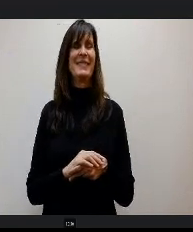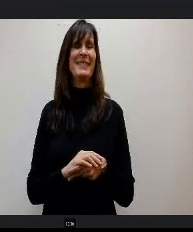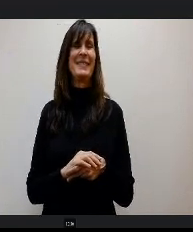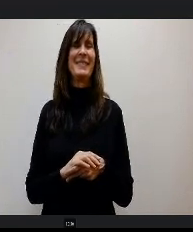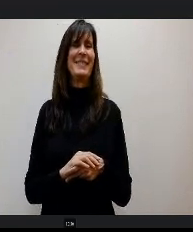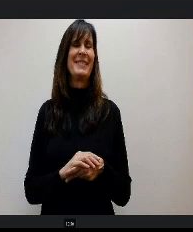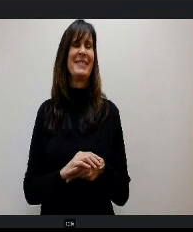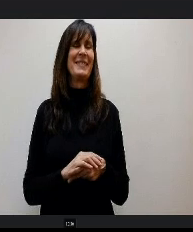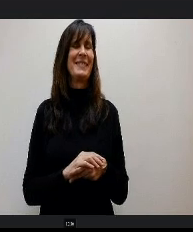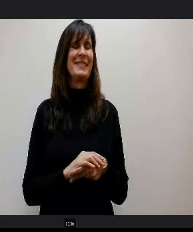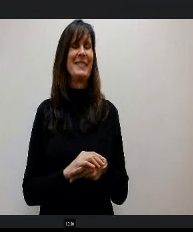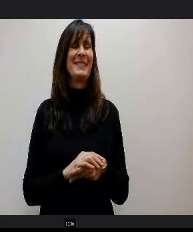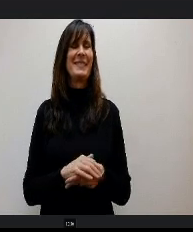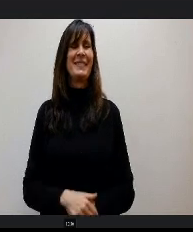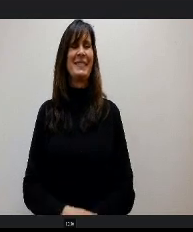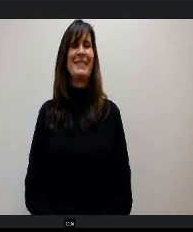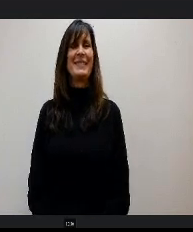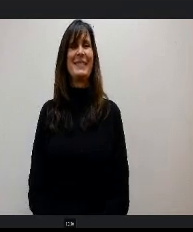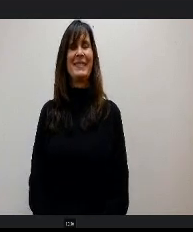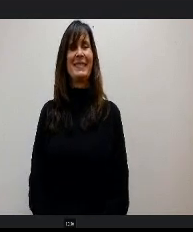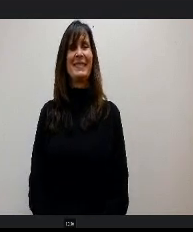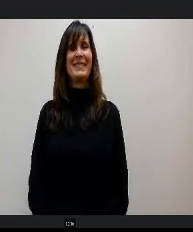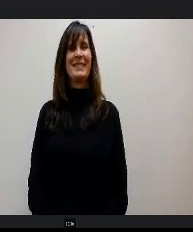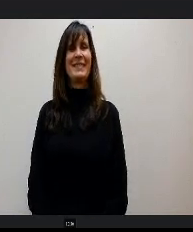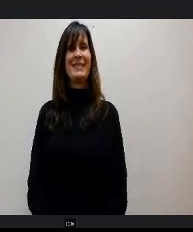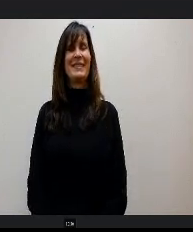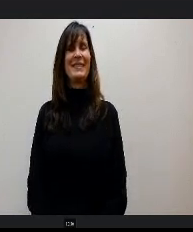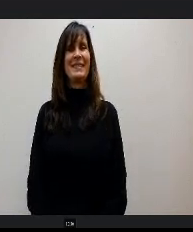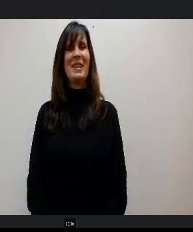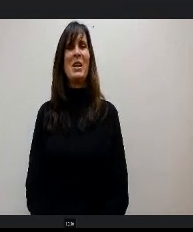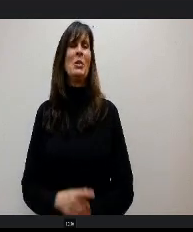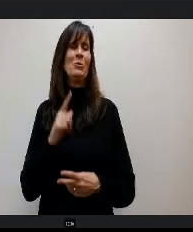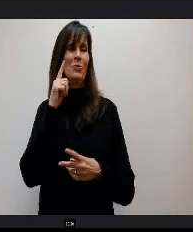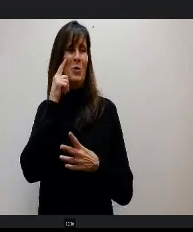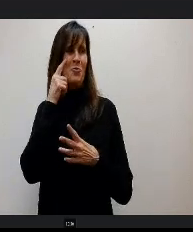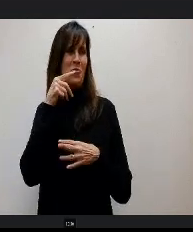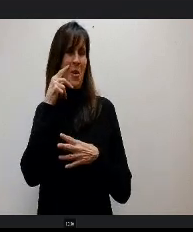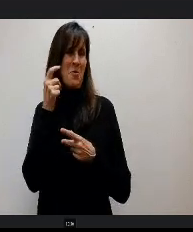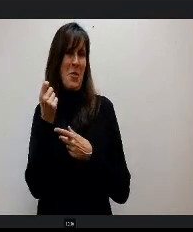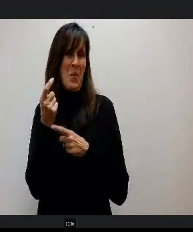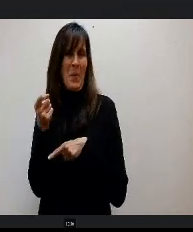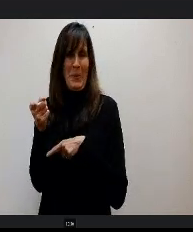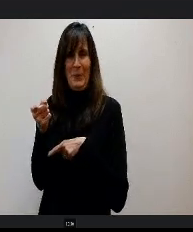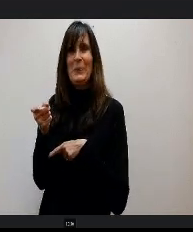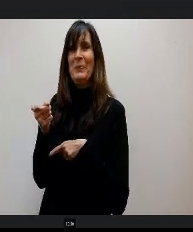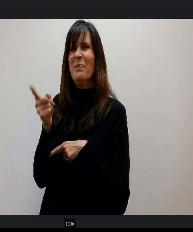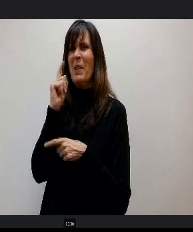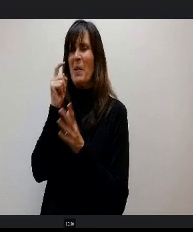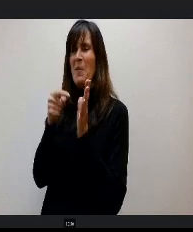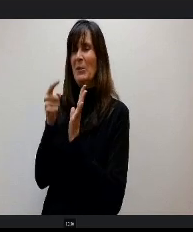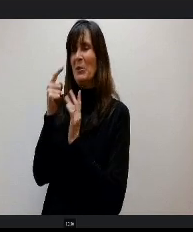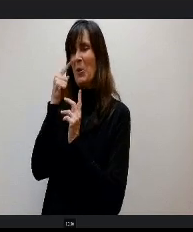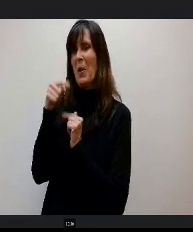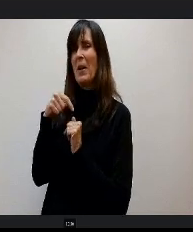She sheds a few tears. I just want to thank her from the bottom of